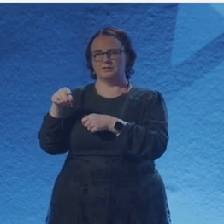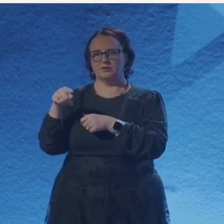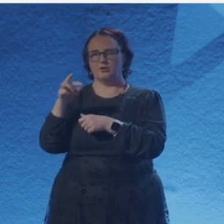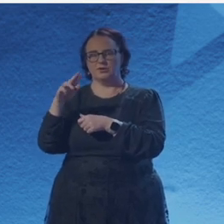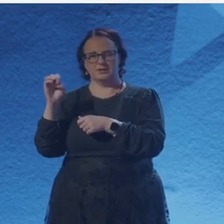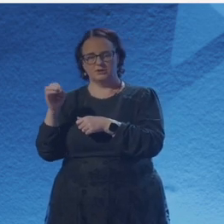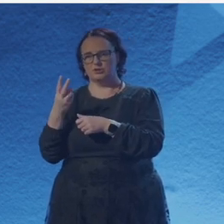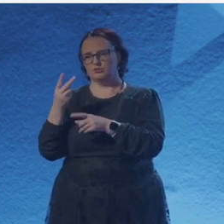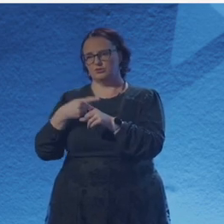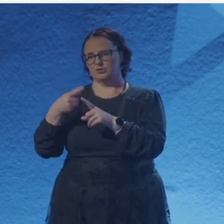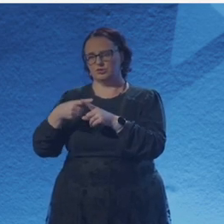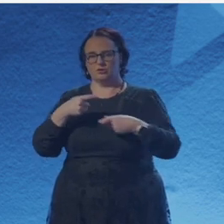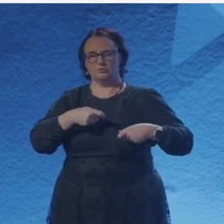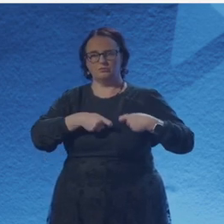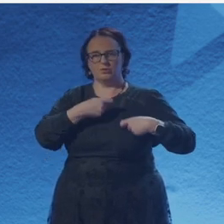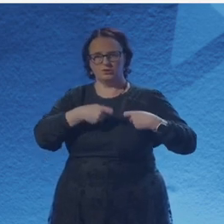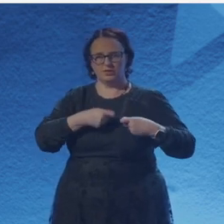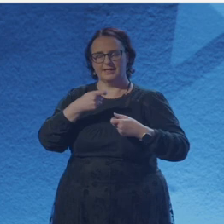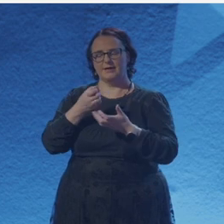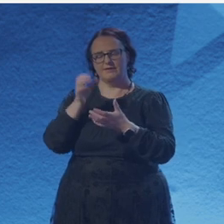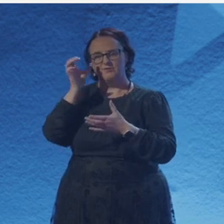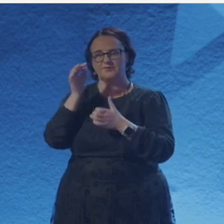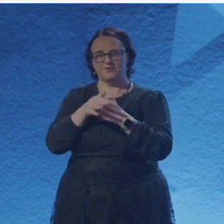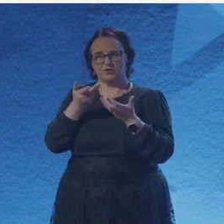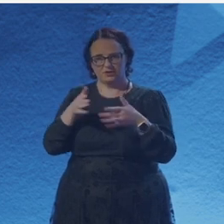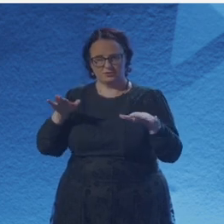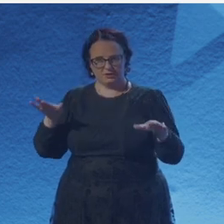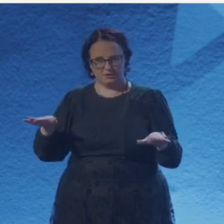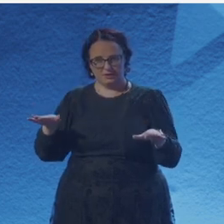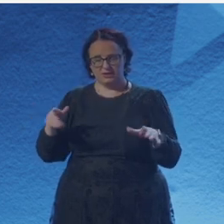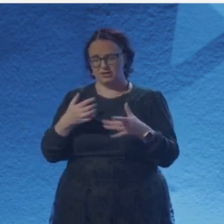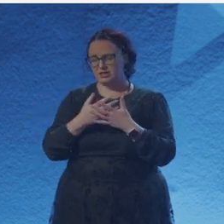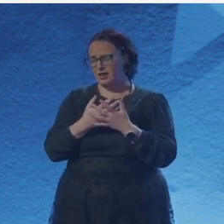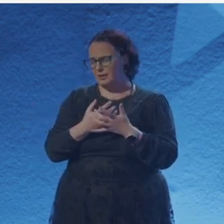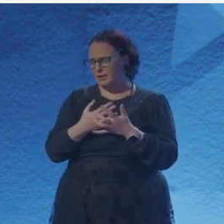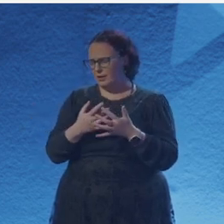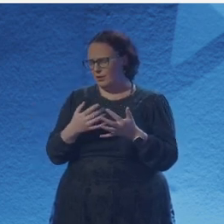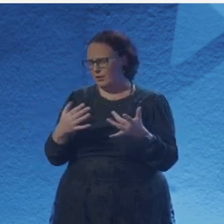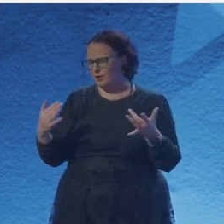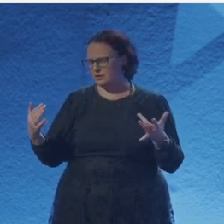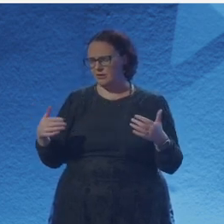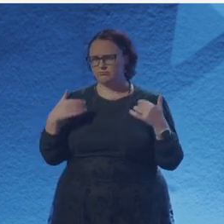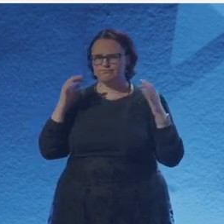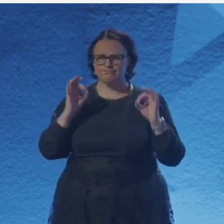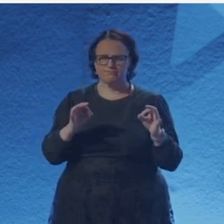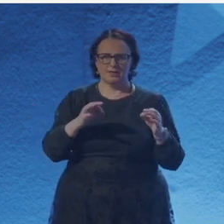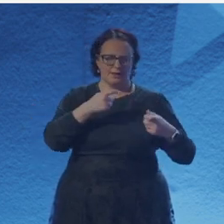State Circus to write a poem for the 2022 Clifton Street Festival and in 2023 was Poet-in-Residence on their production, Sabotage.